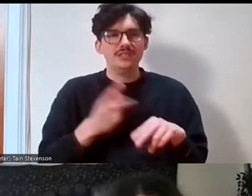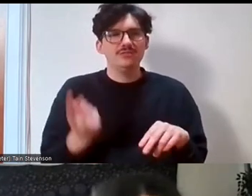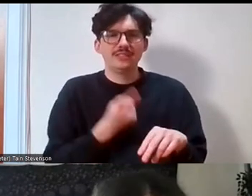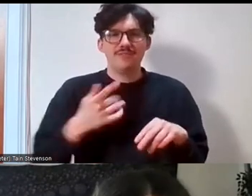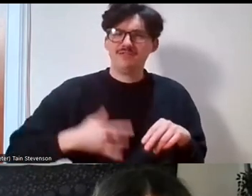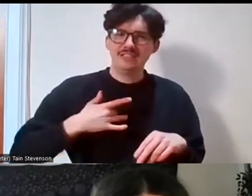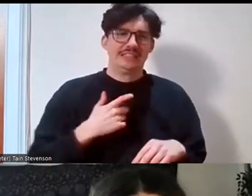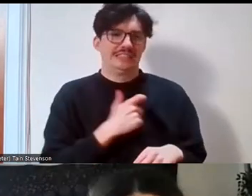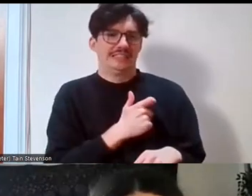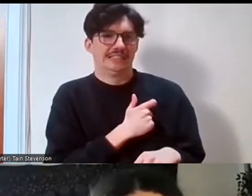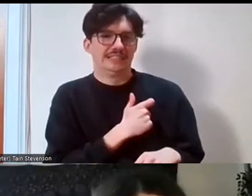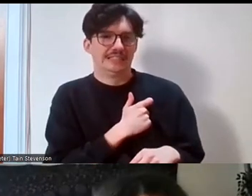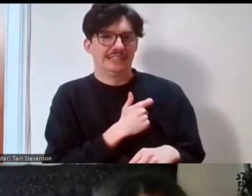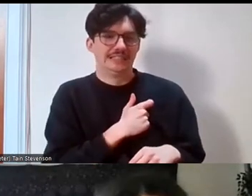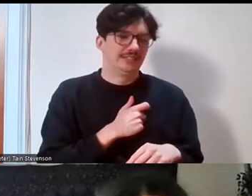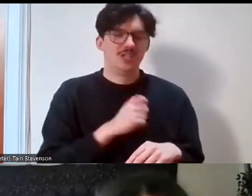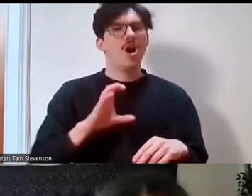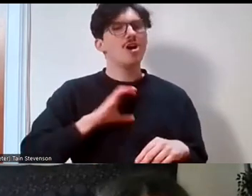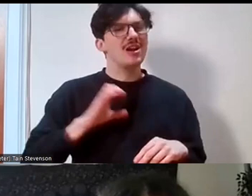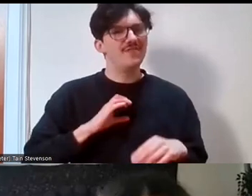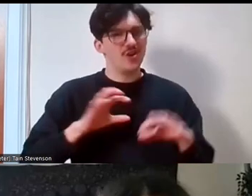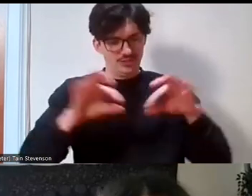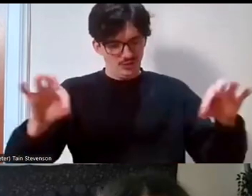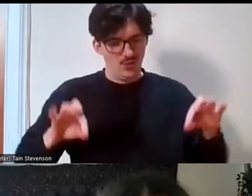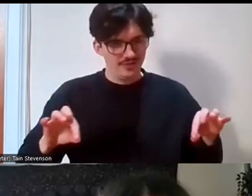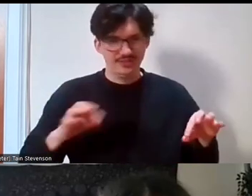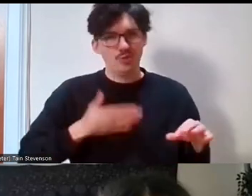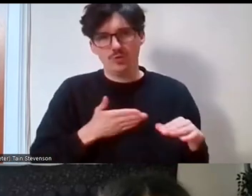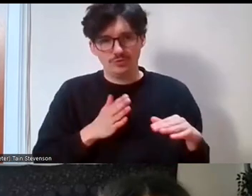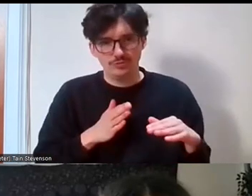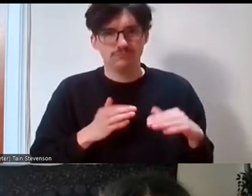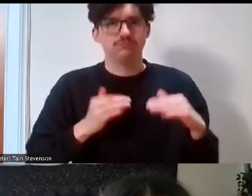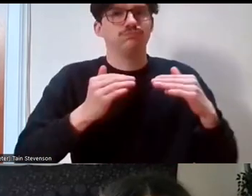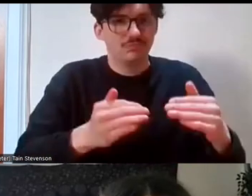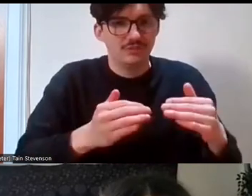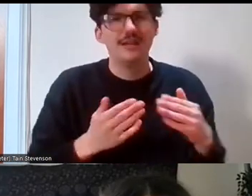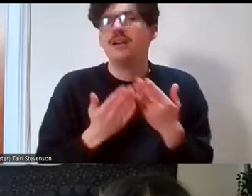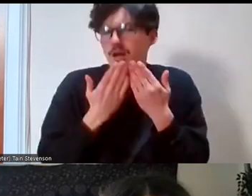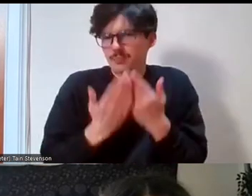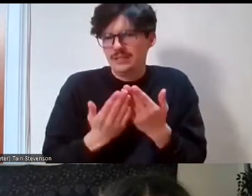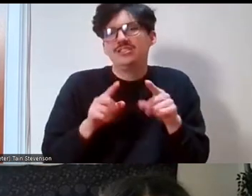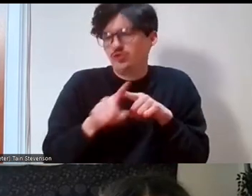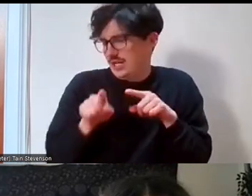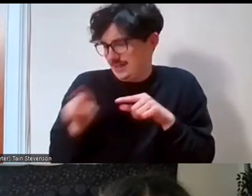zone and trying to get into the mentoring space or shadowing space, please try those courses. Majority of them